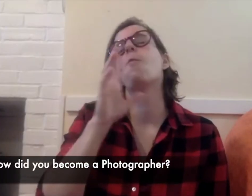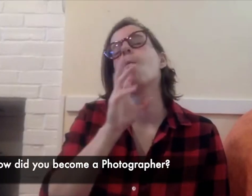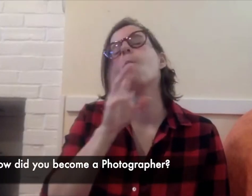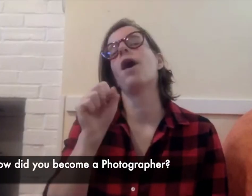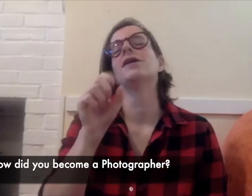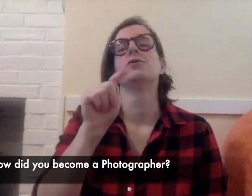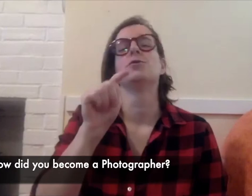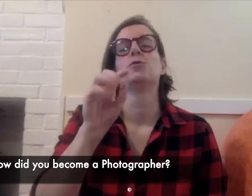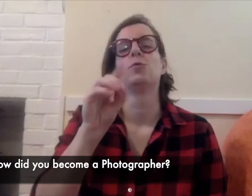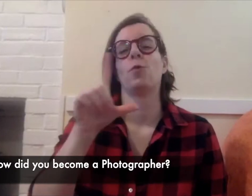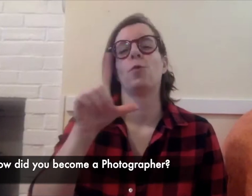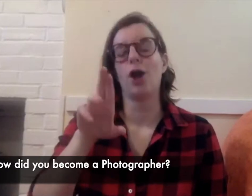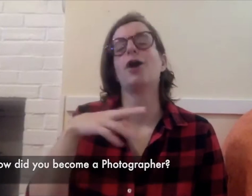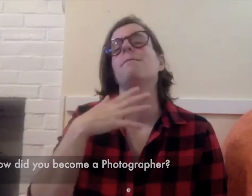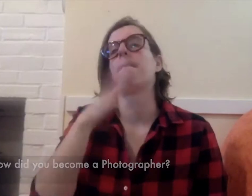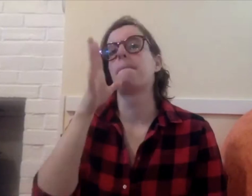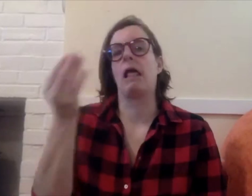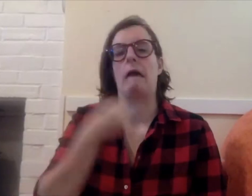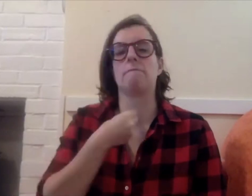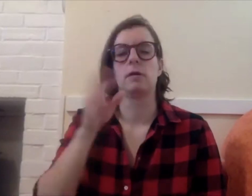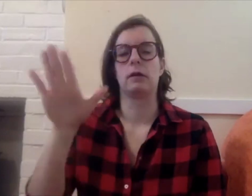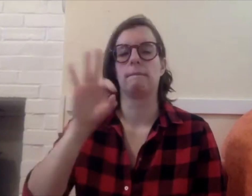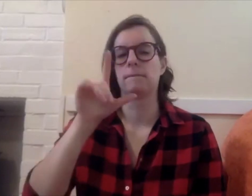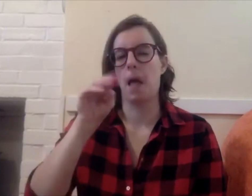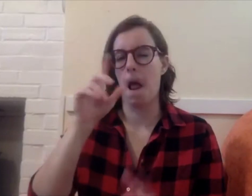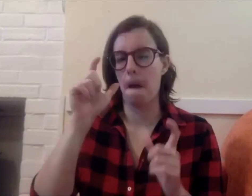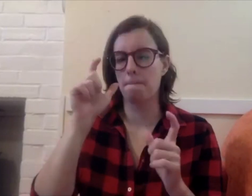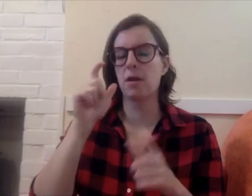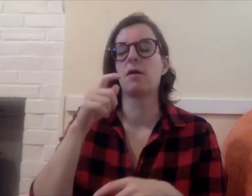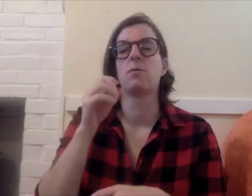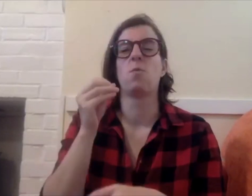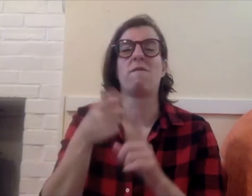Well, when I was a toddler, my mom gave me a